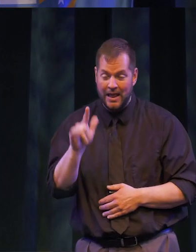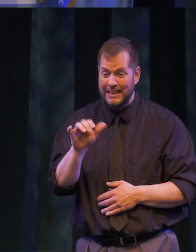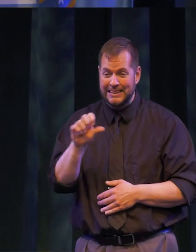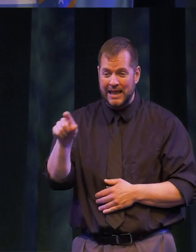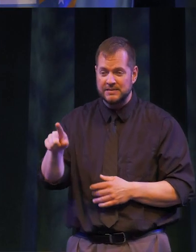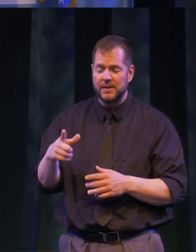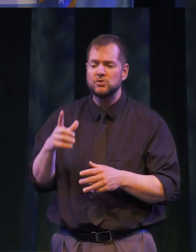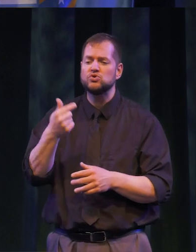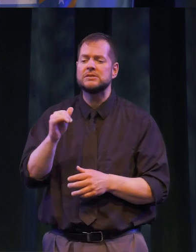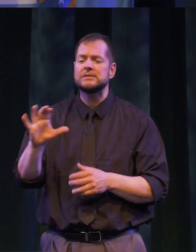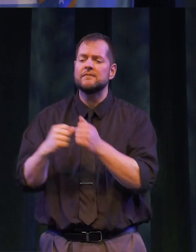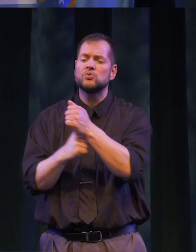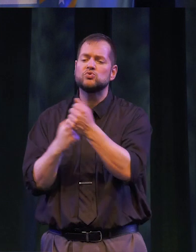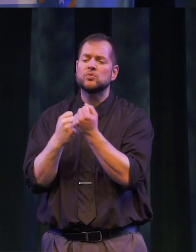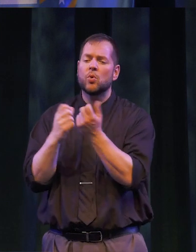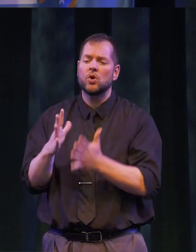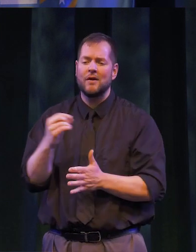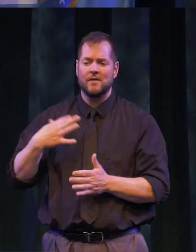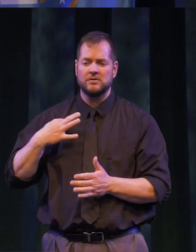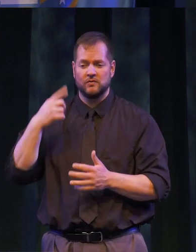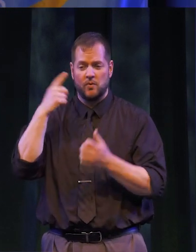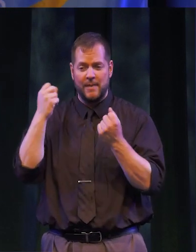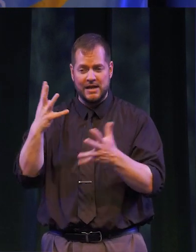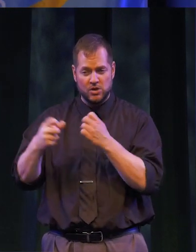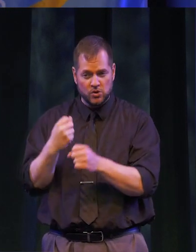LES HAS BEEN A GCC FOUNDATION SUPPORTER AND VOLUNTEER FOR MANY YEARS. HE HAS SERVED IN